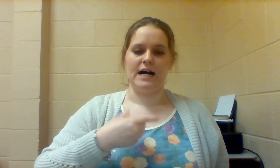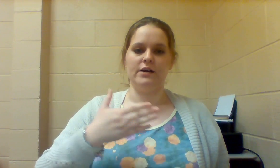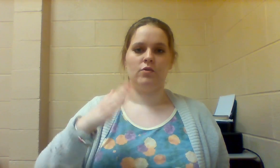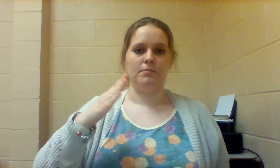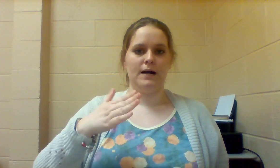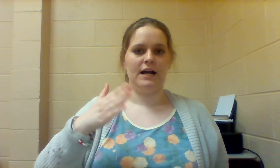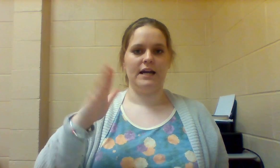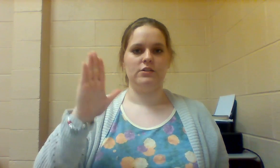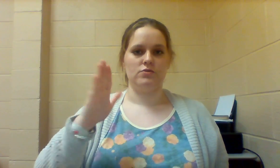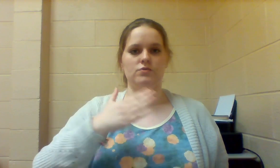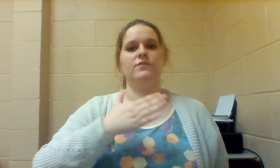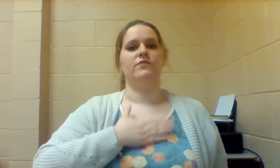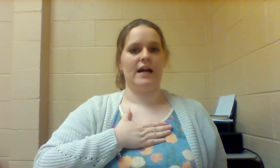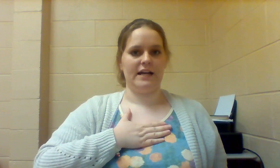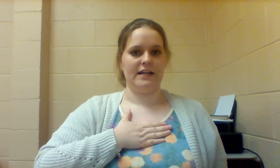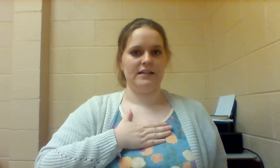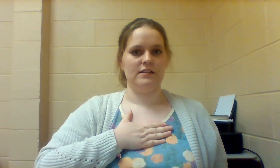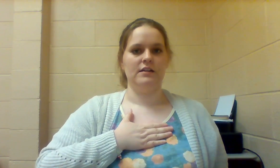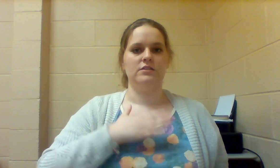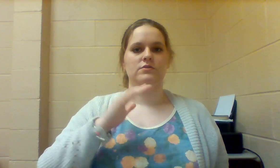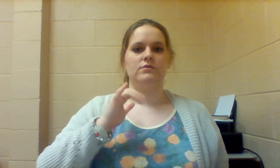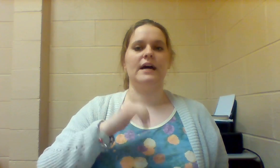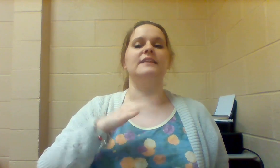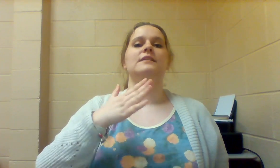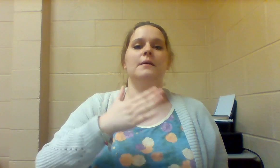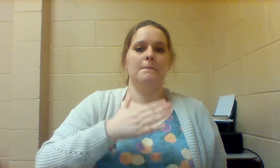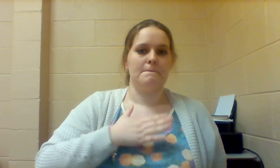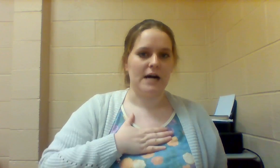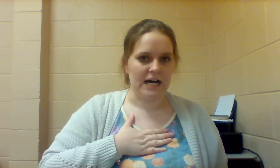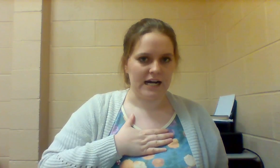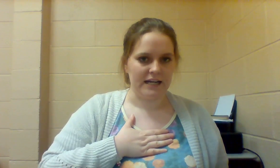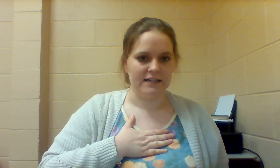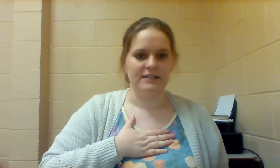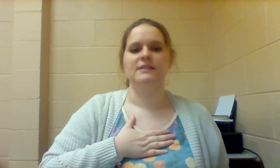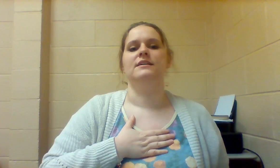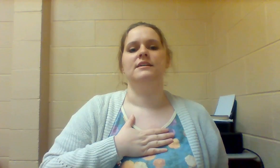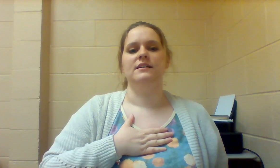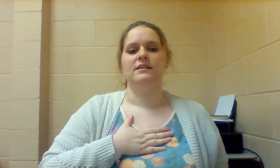MY or MINE you do a flat hand, so that's MINE